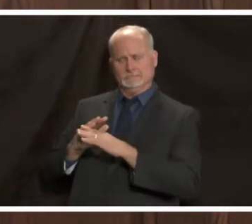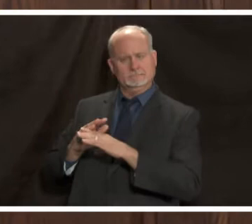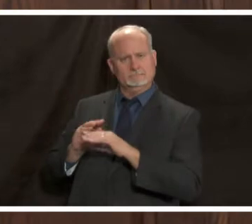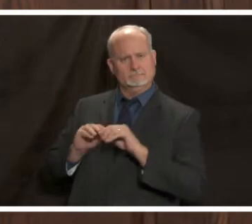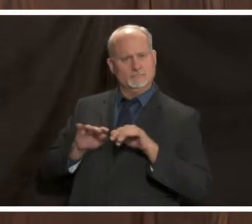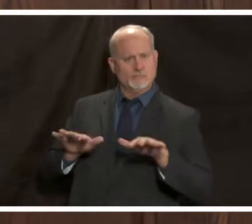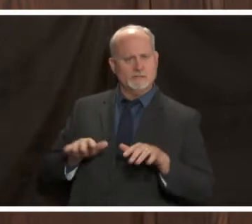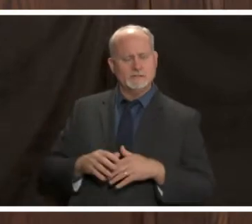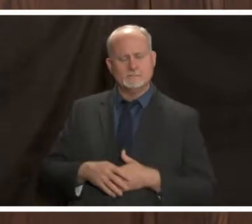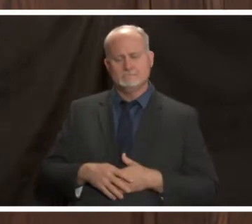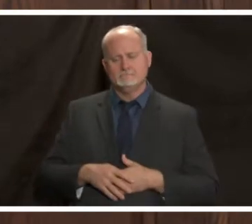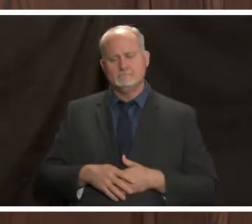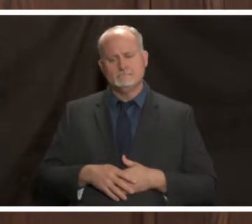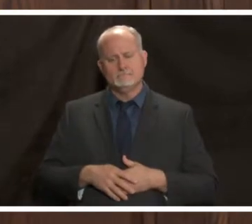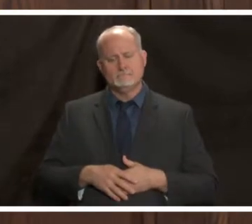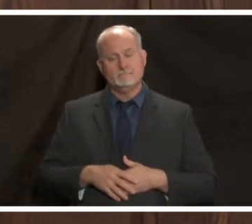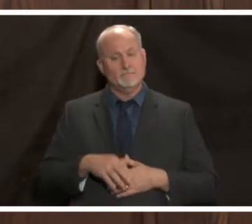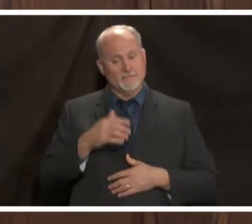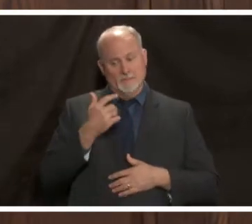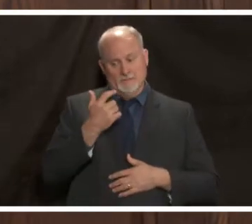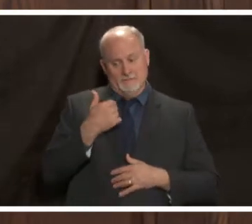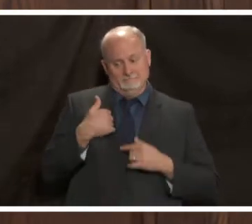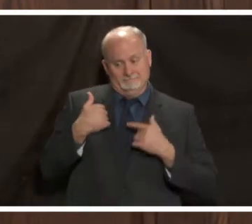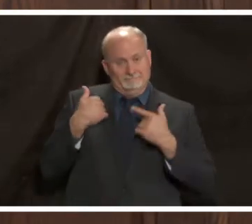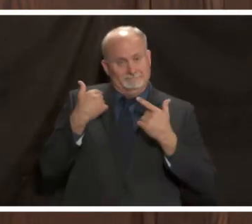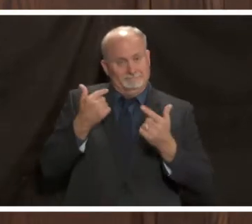you know up until recently we've been very successful in spreading